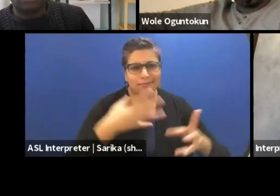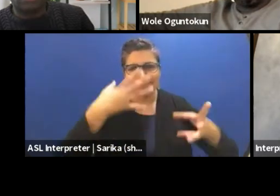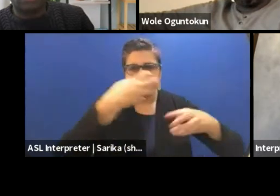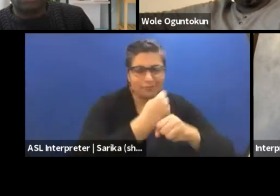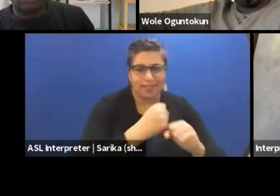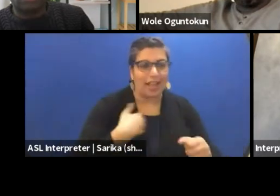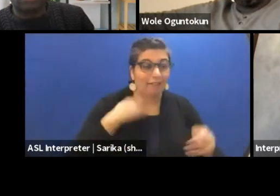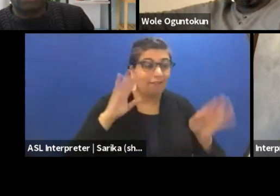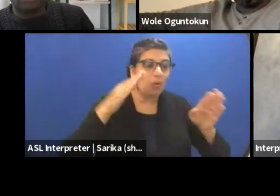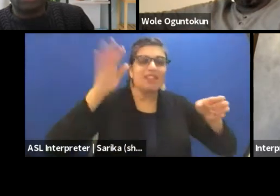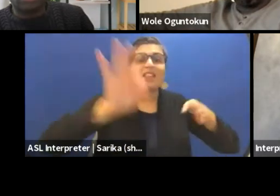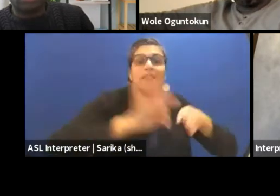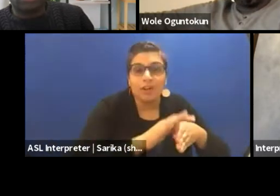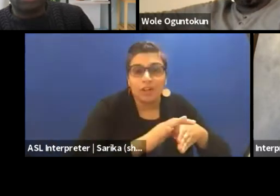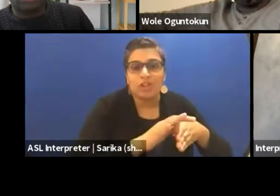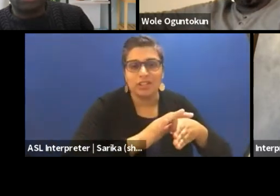and how this person can,